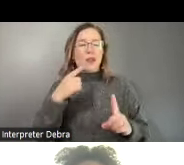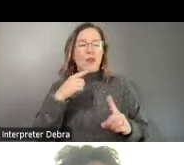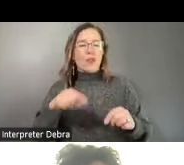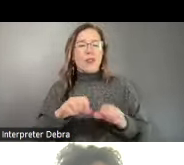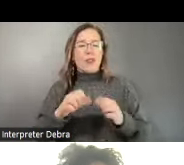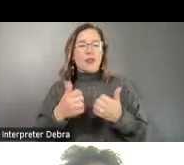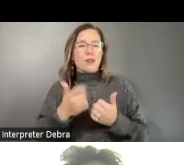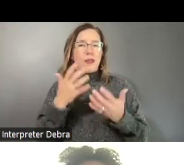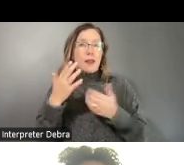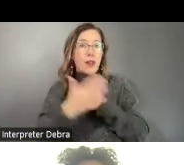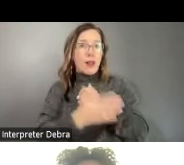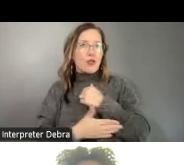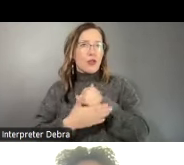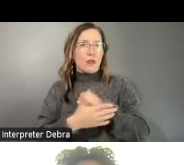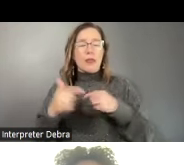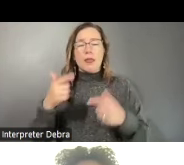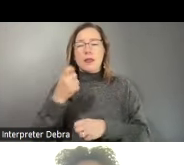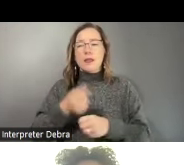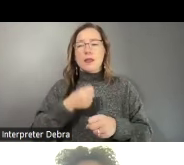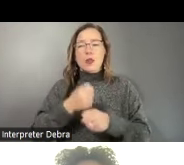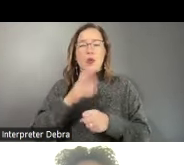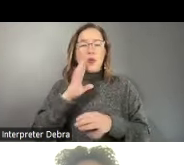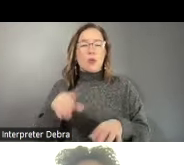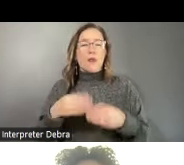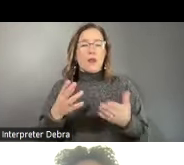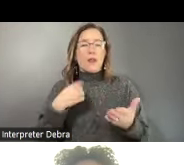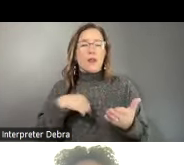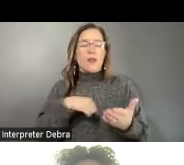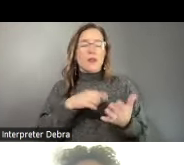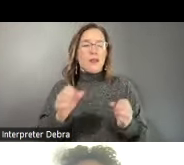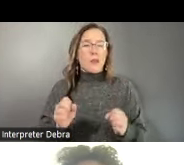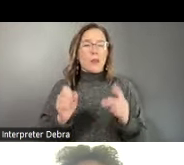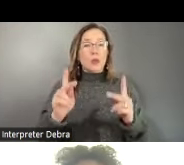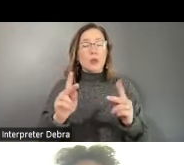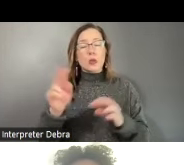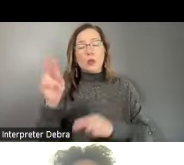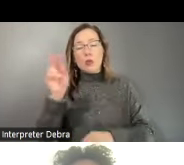the country. This year will provide us with the opportunity to look at the arc of the agency's